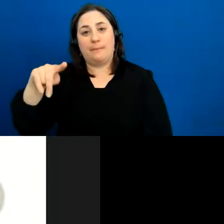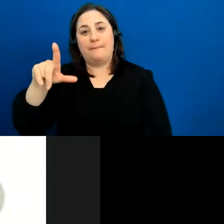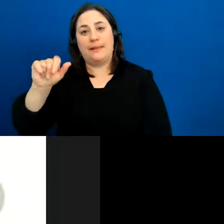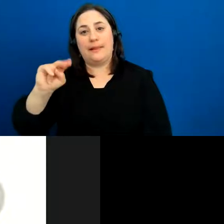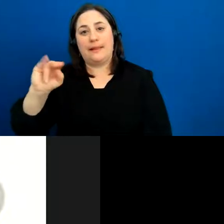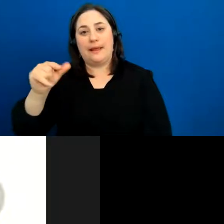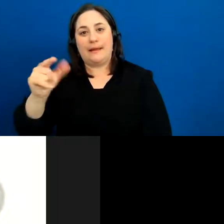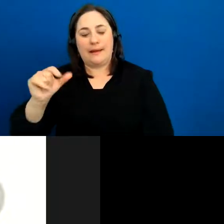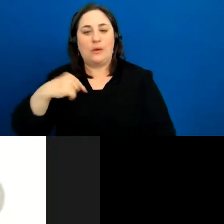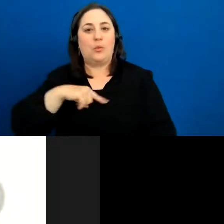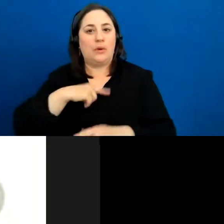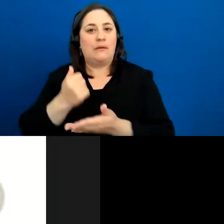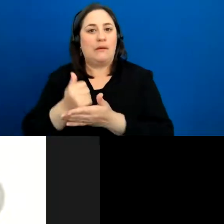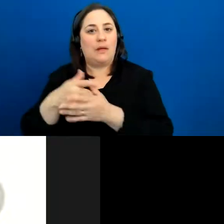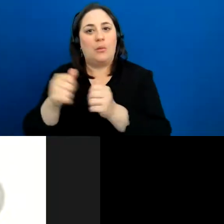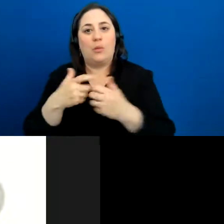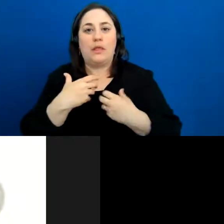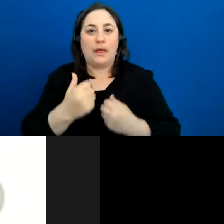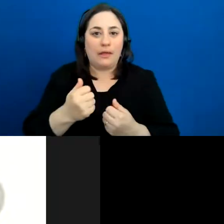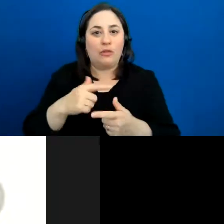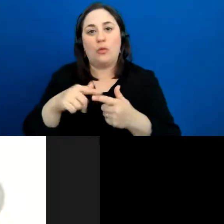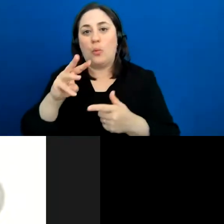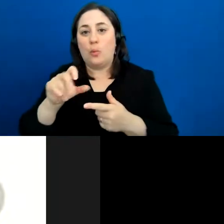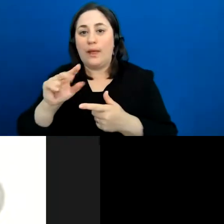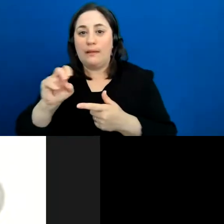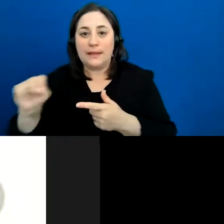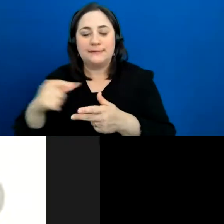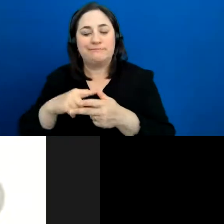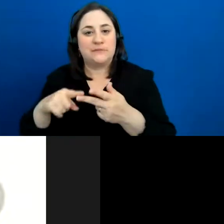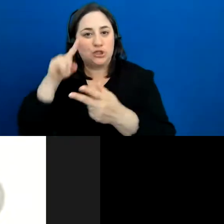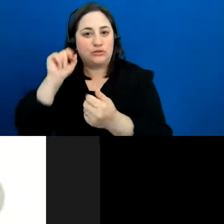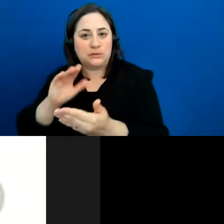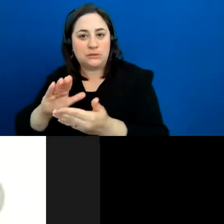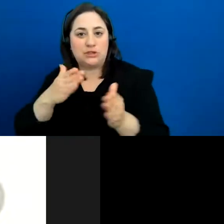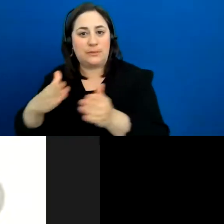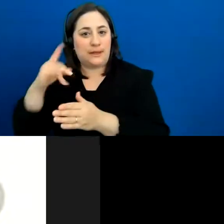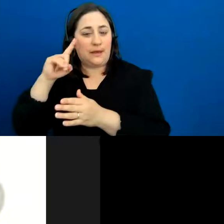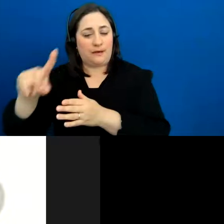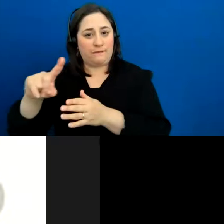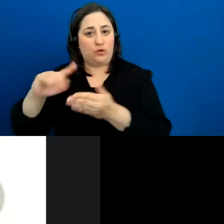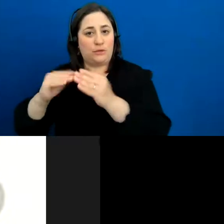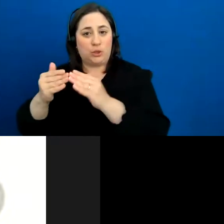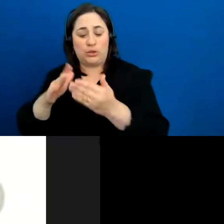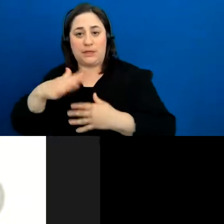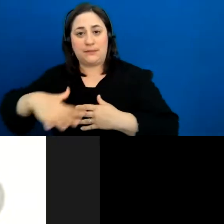plans, health plans, health and wellness plans for communities, Indigenous ran and operated as well,